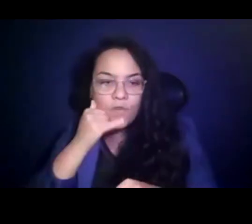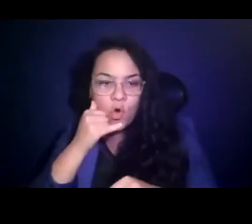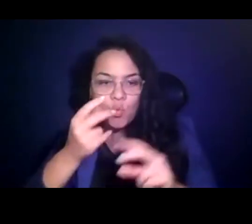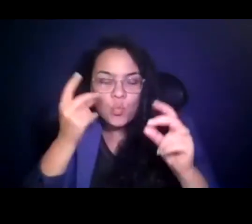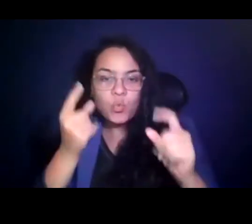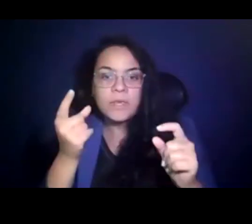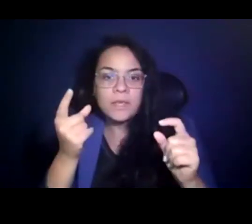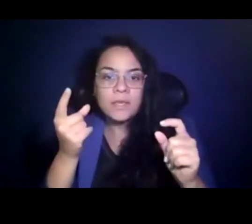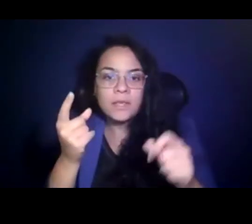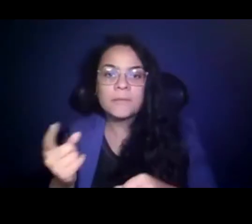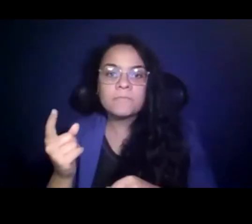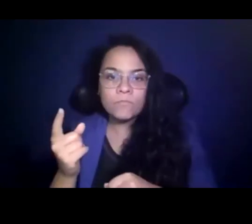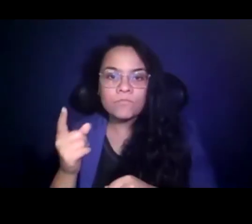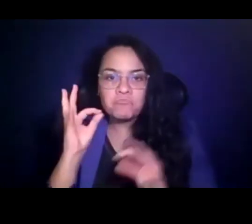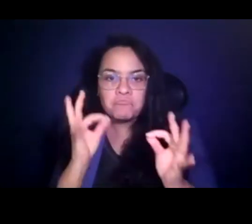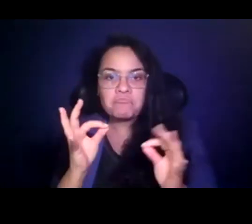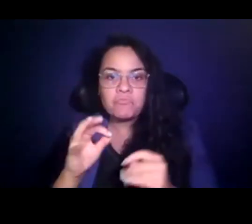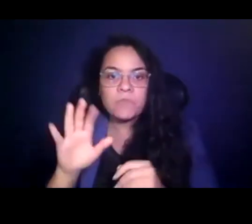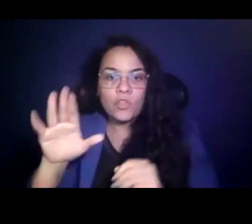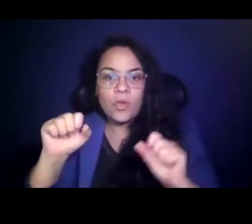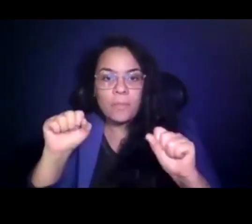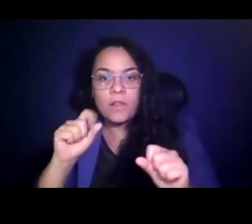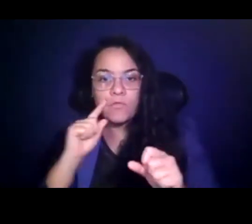their ability to be supportive, their ability to